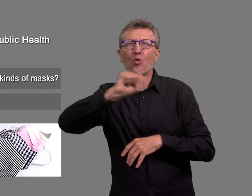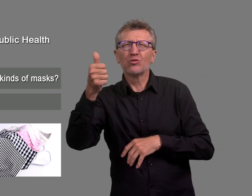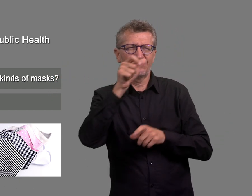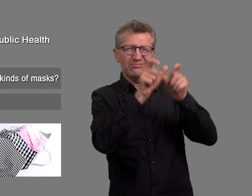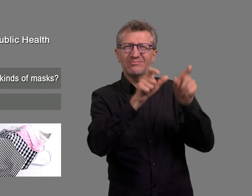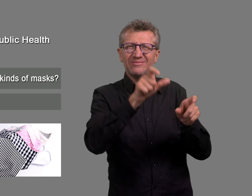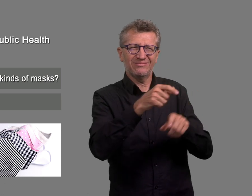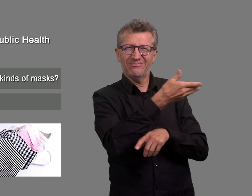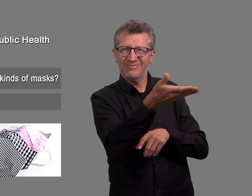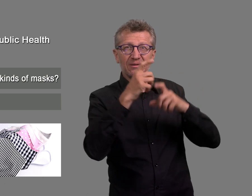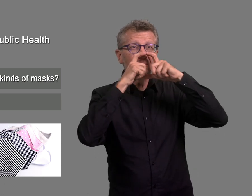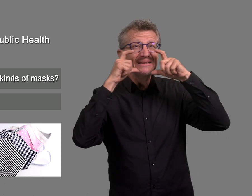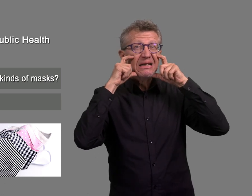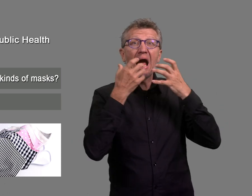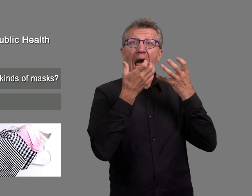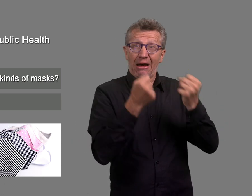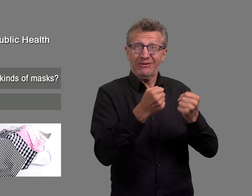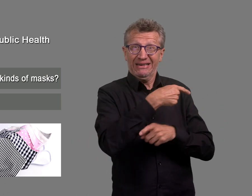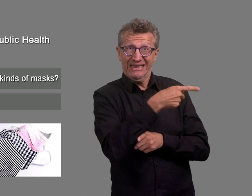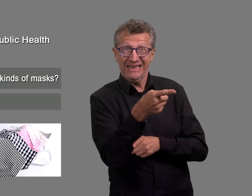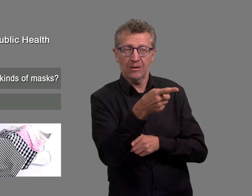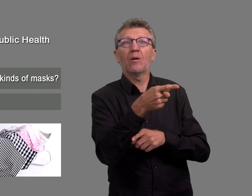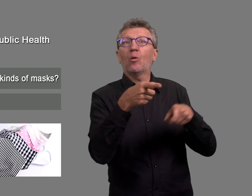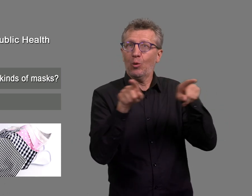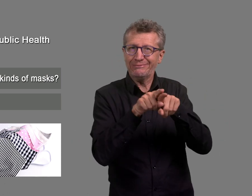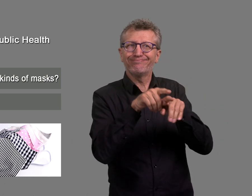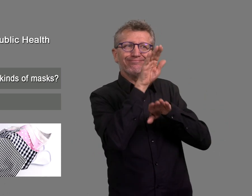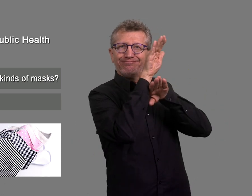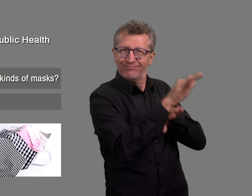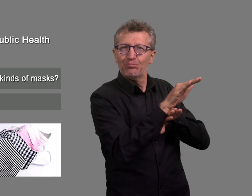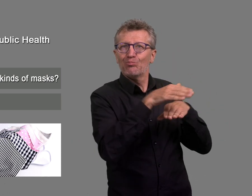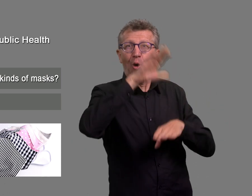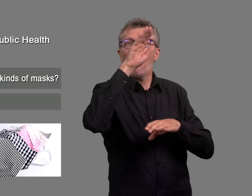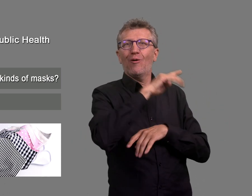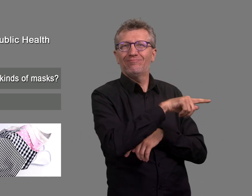These types of mask also protect the wearer to a certain extent.